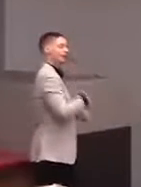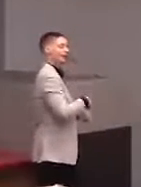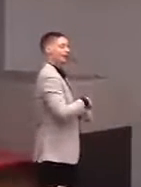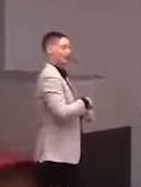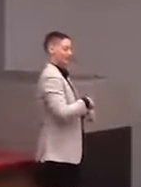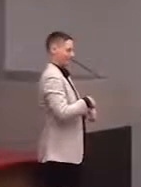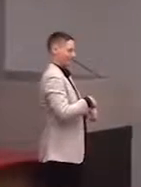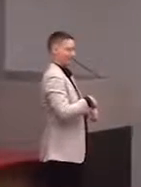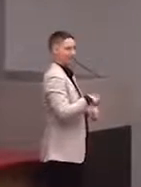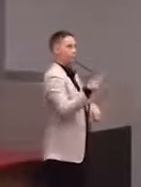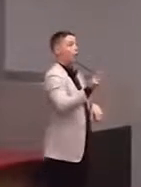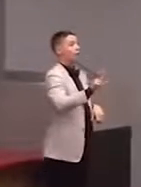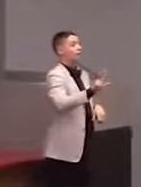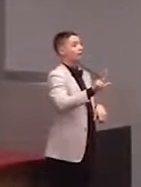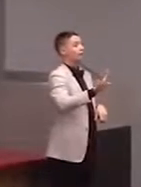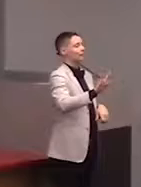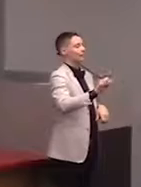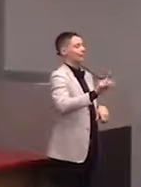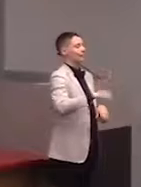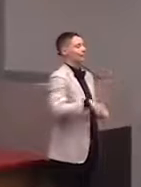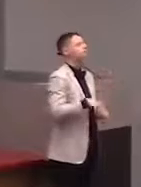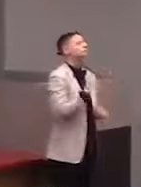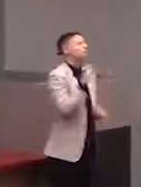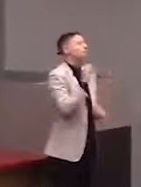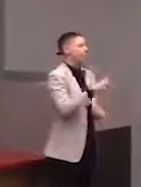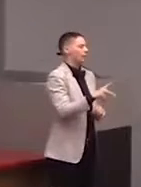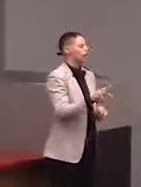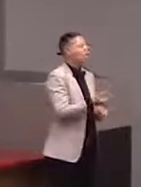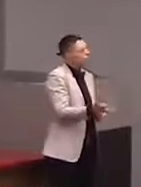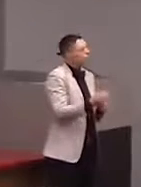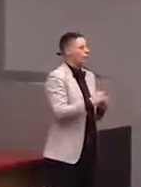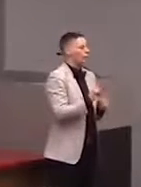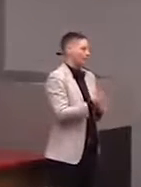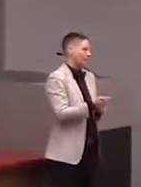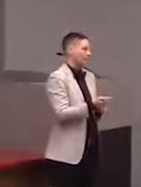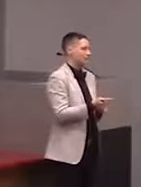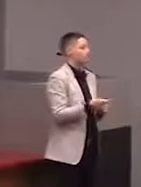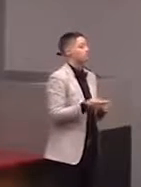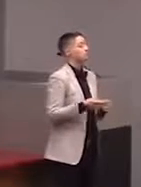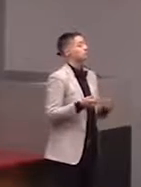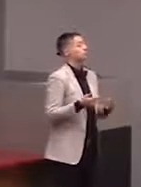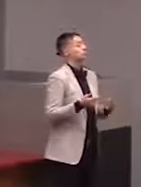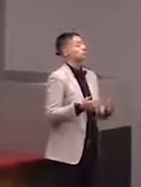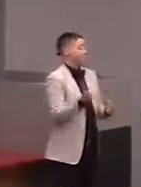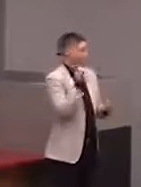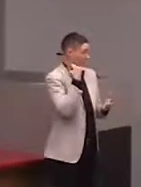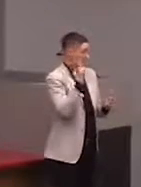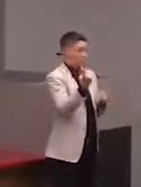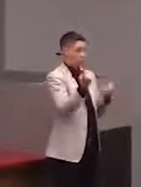[Audience Member] It is 3:40. Okay, so I'm just going to go on a couple more minutes and then if anyone wants to come up and touch stuff